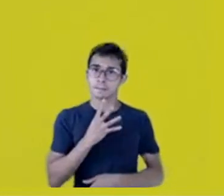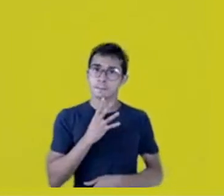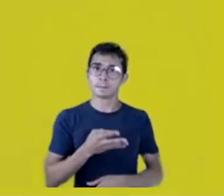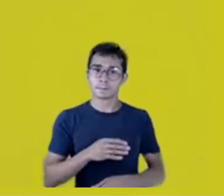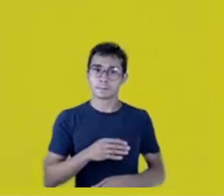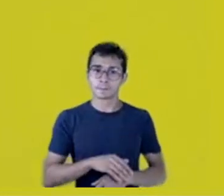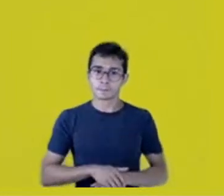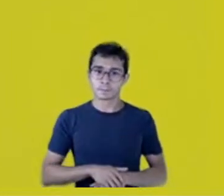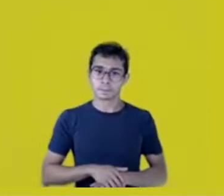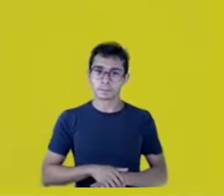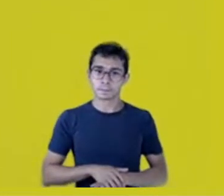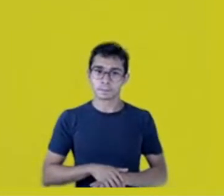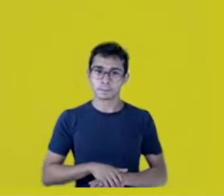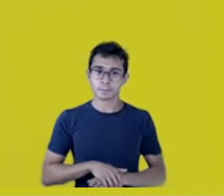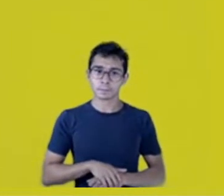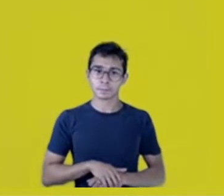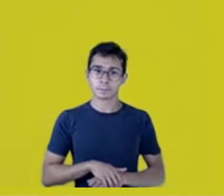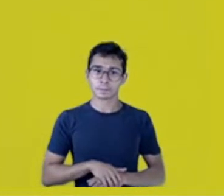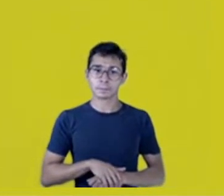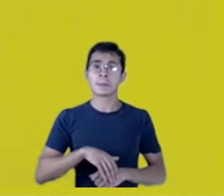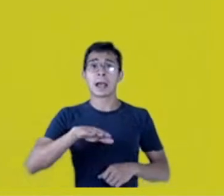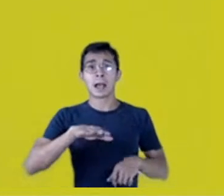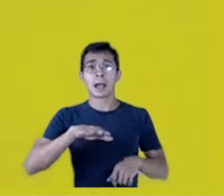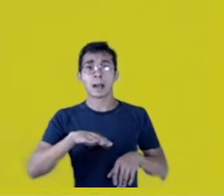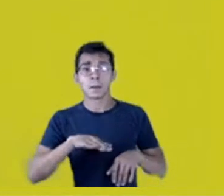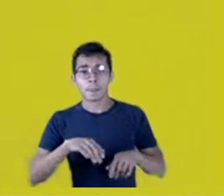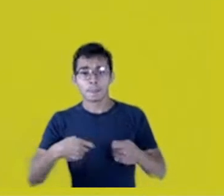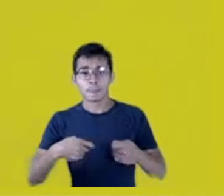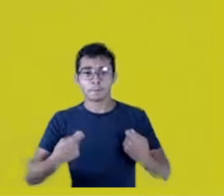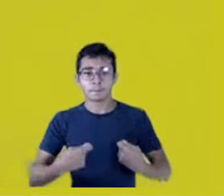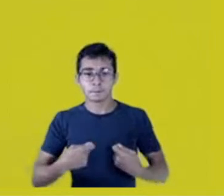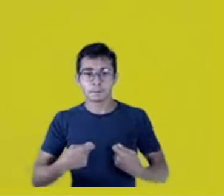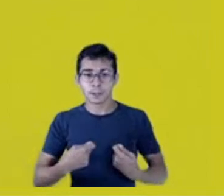But if there’s a financial benefit, so be it.